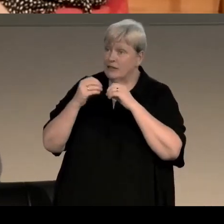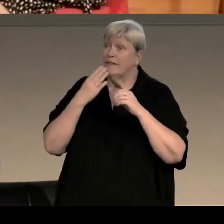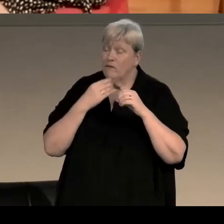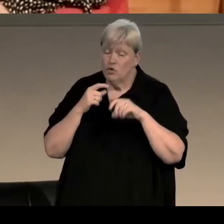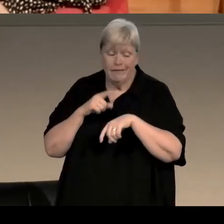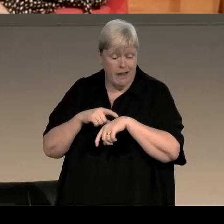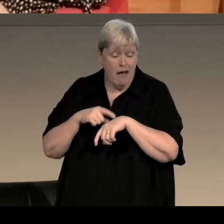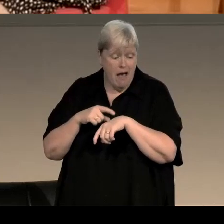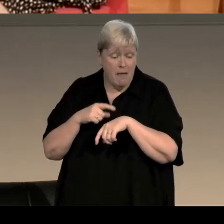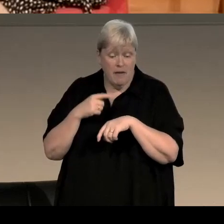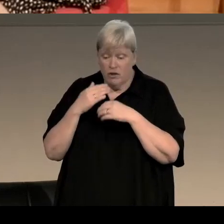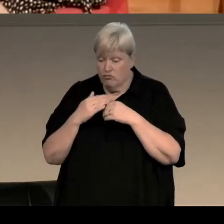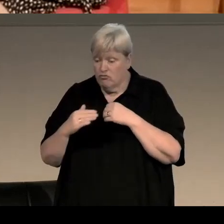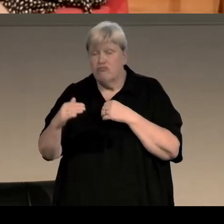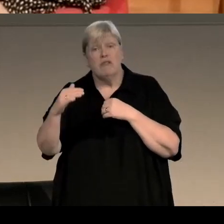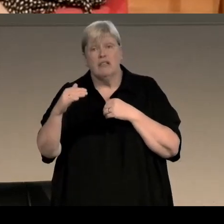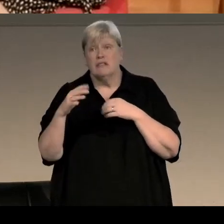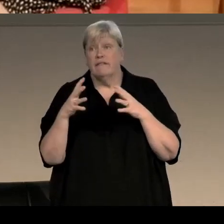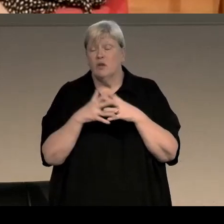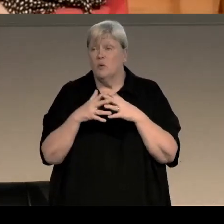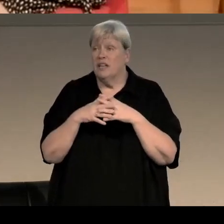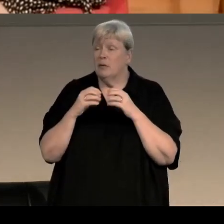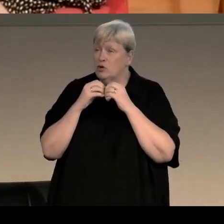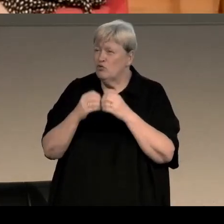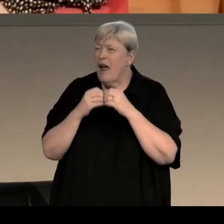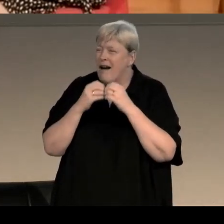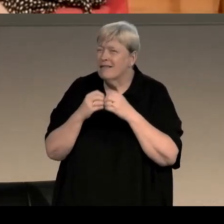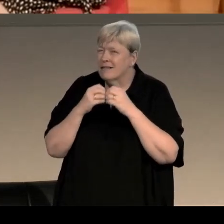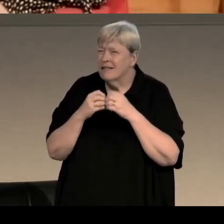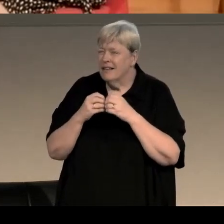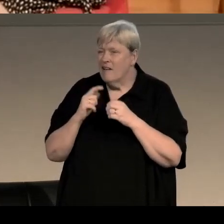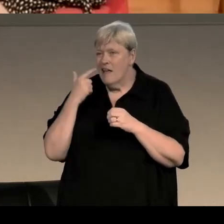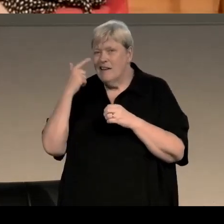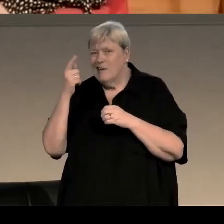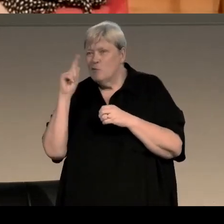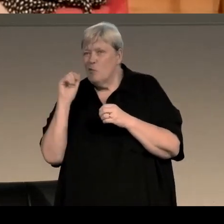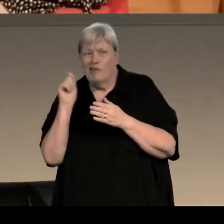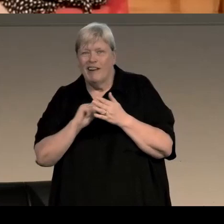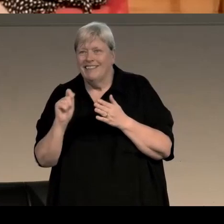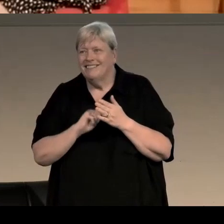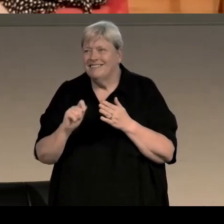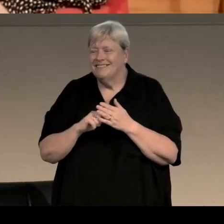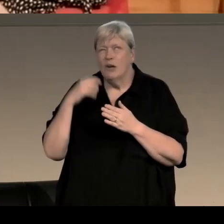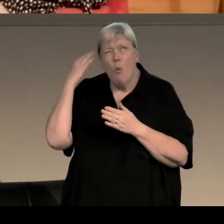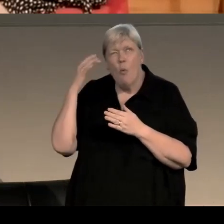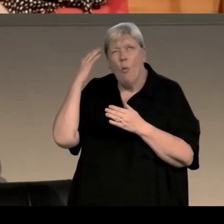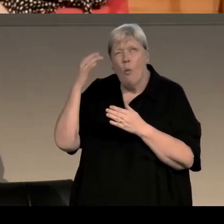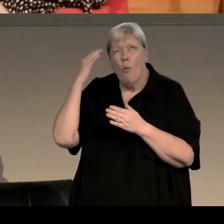because for the rest of the week I'd be rehearsing what I was going to write next, I'd be thinking about - I'd be running through the dialogue of a scene,